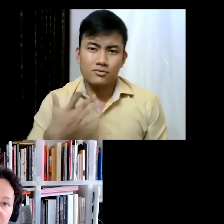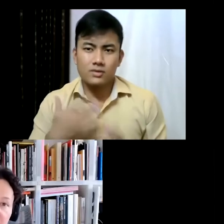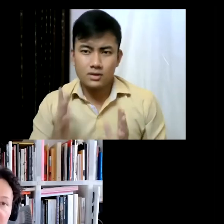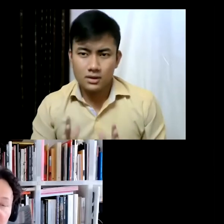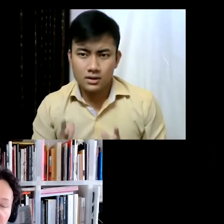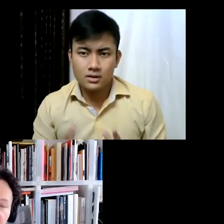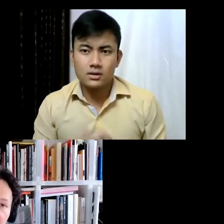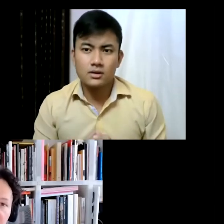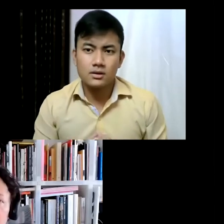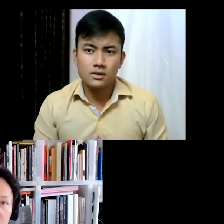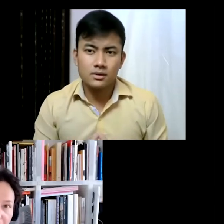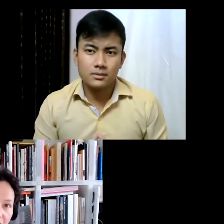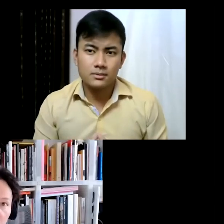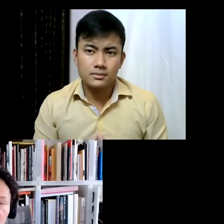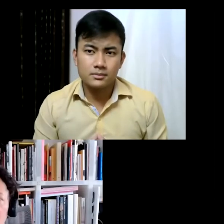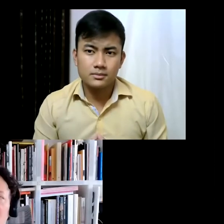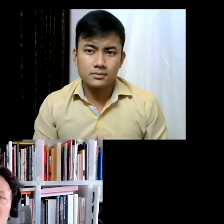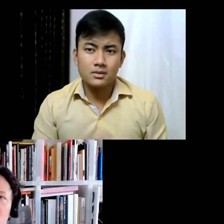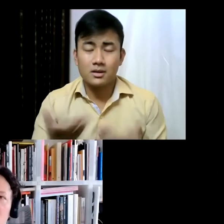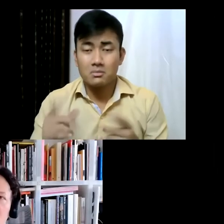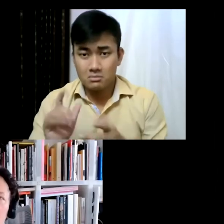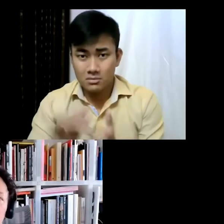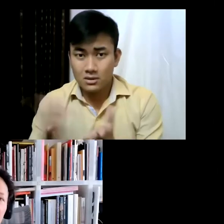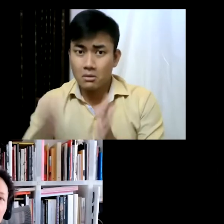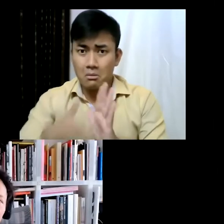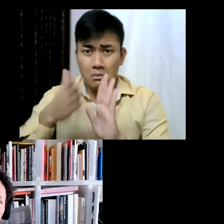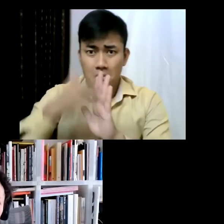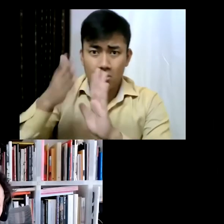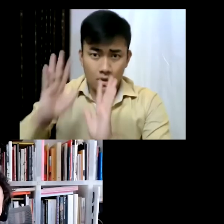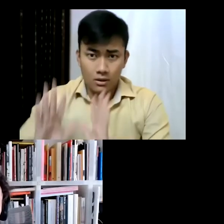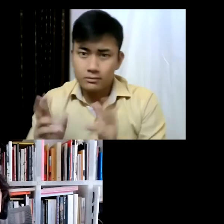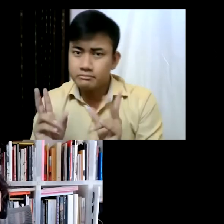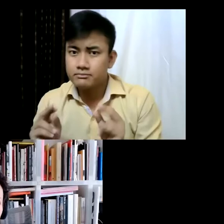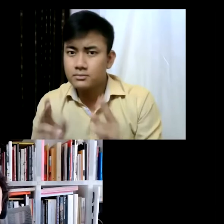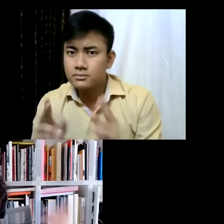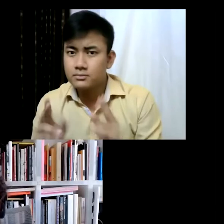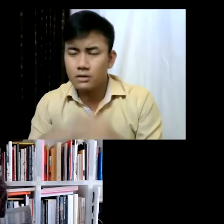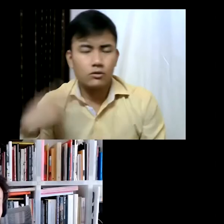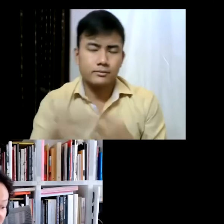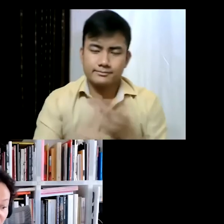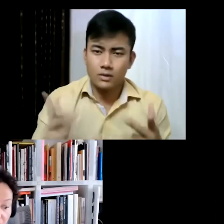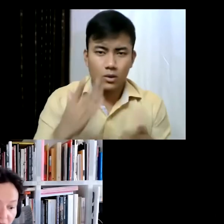really um developed at all. And so we did a lot of projects on the waterfront, because it's actually